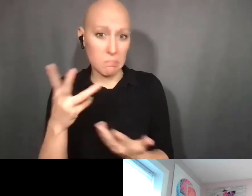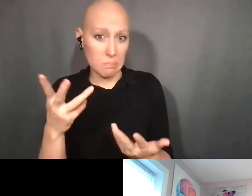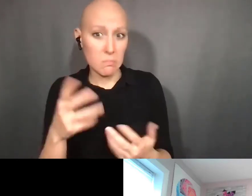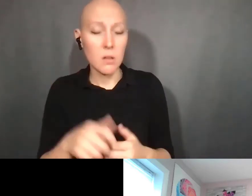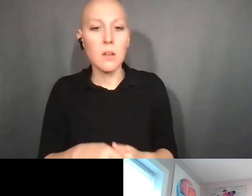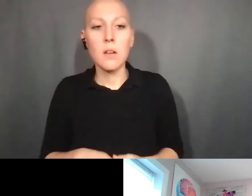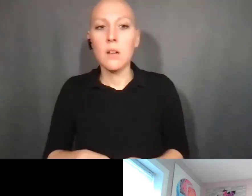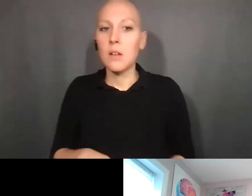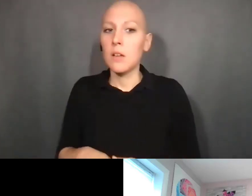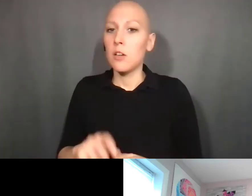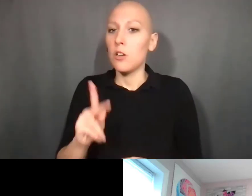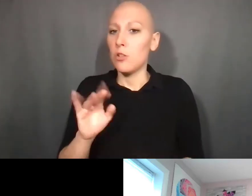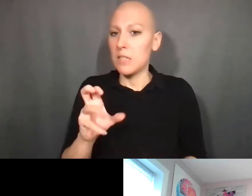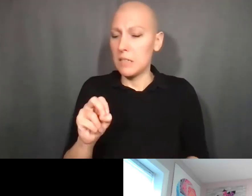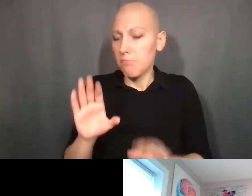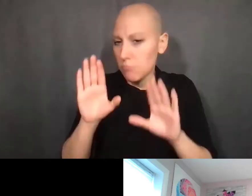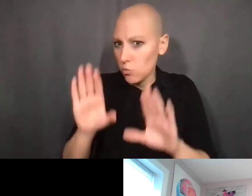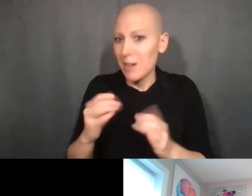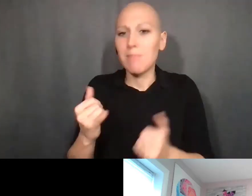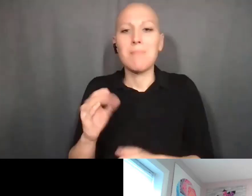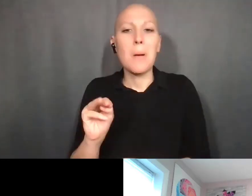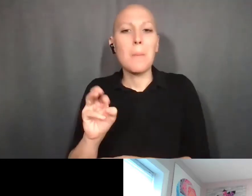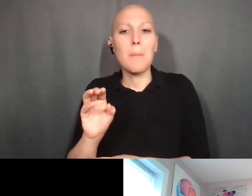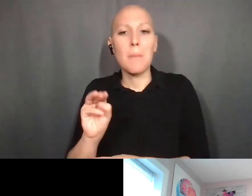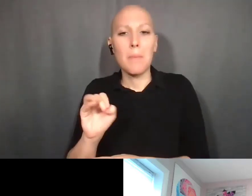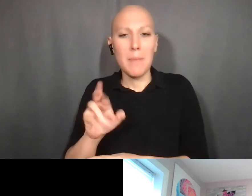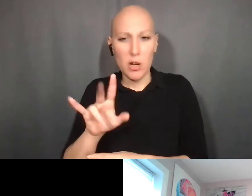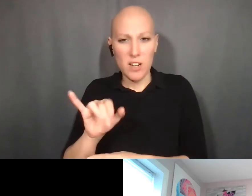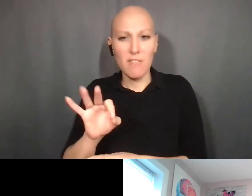So what is the beginning to the process of getting a patent?